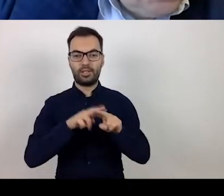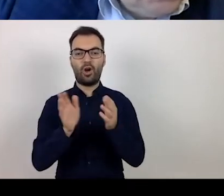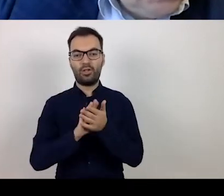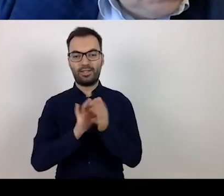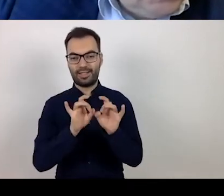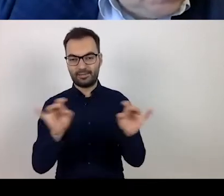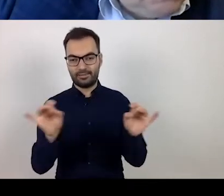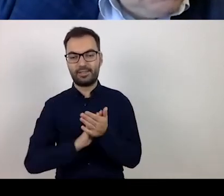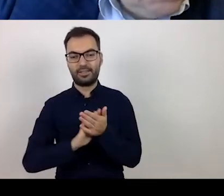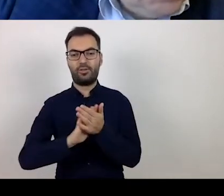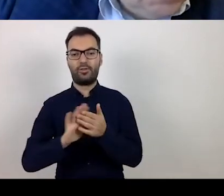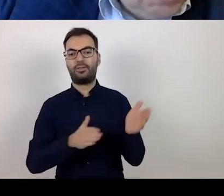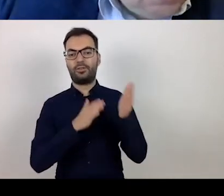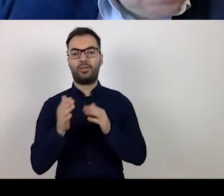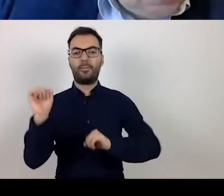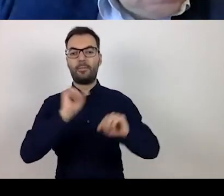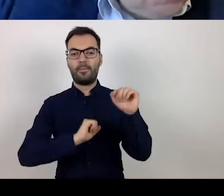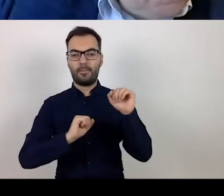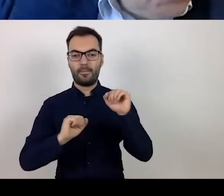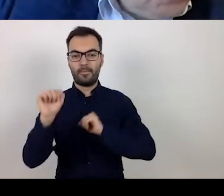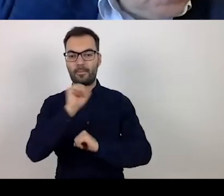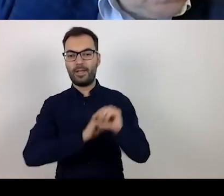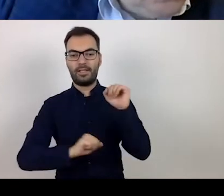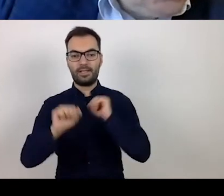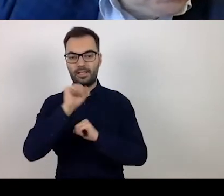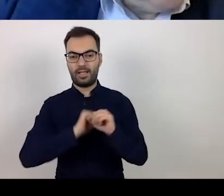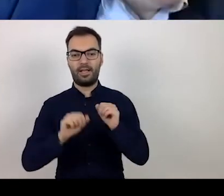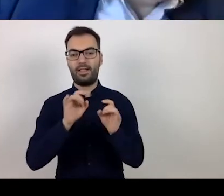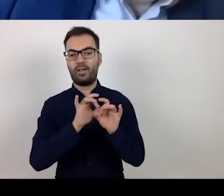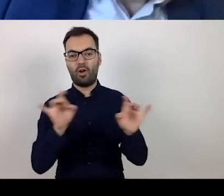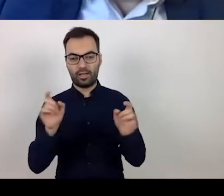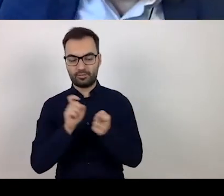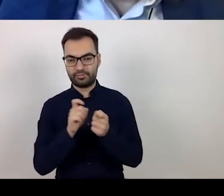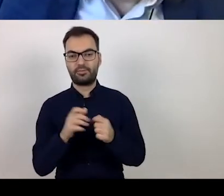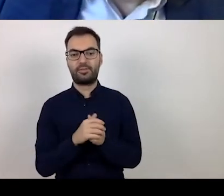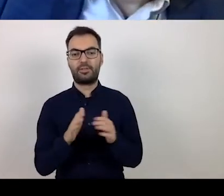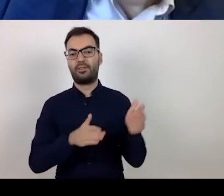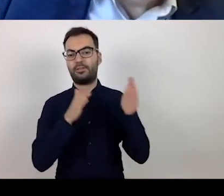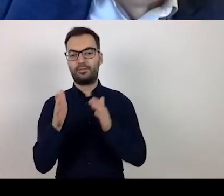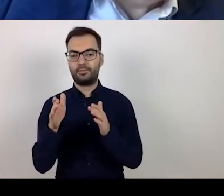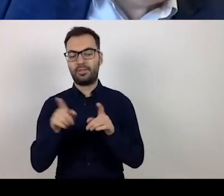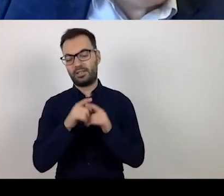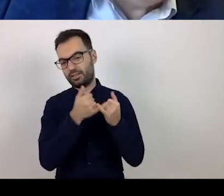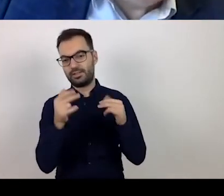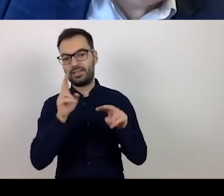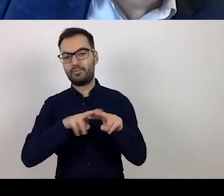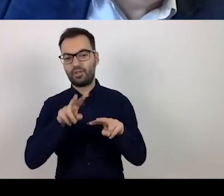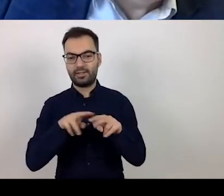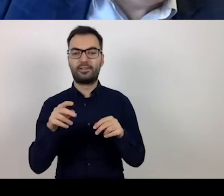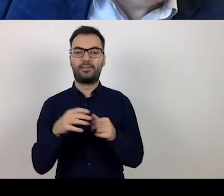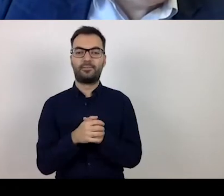and also the washer disinfector ECG and other equipment.